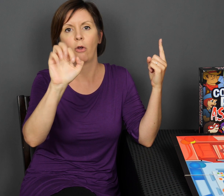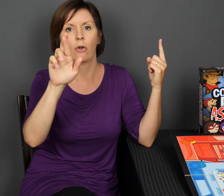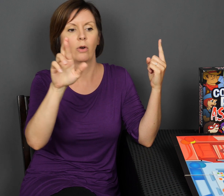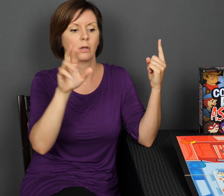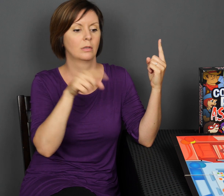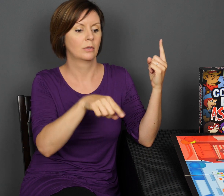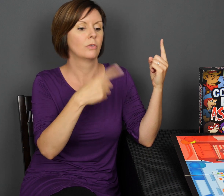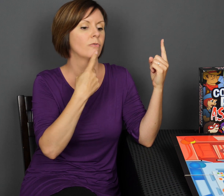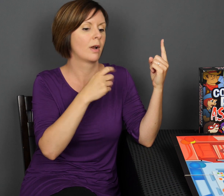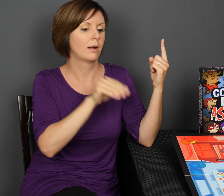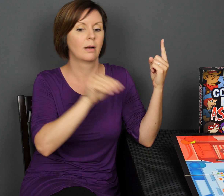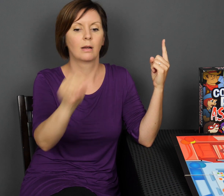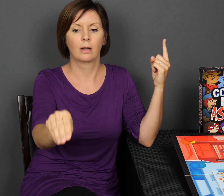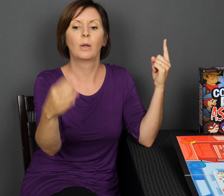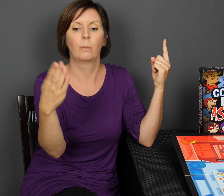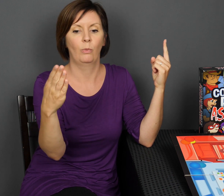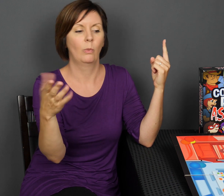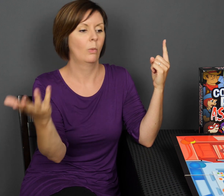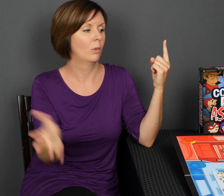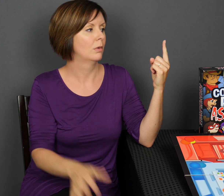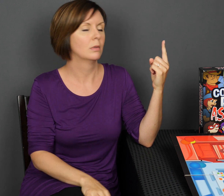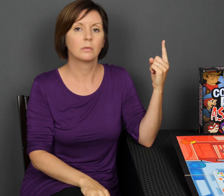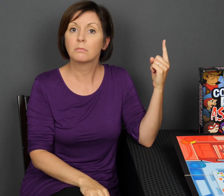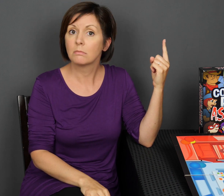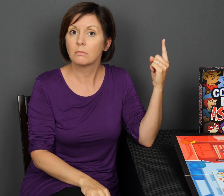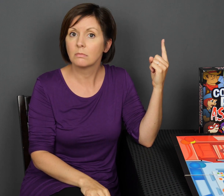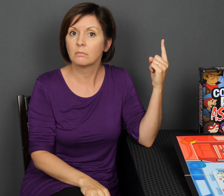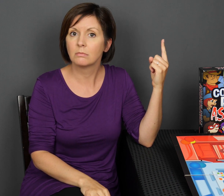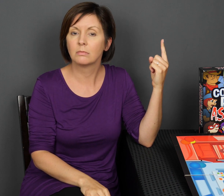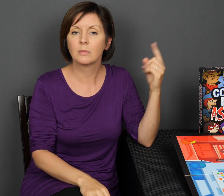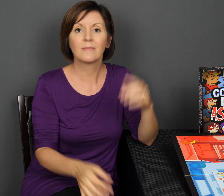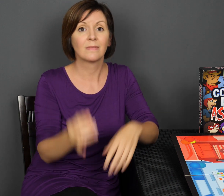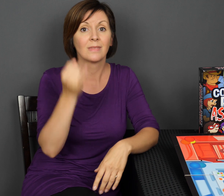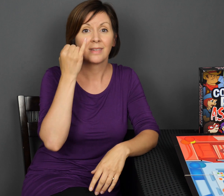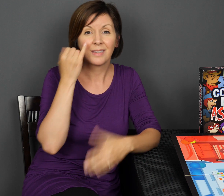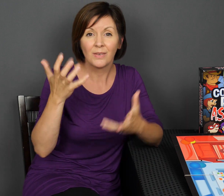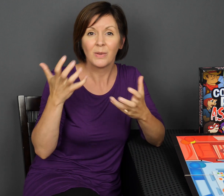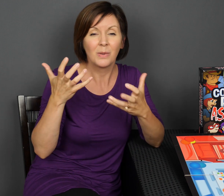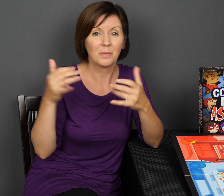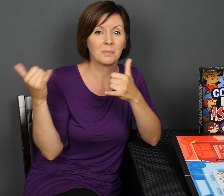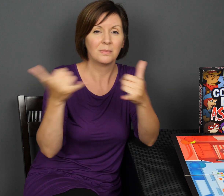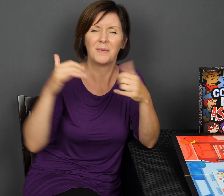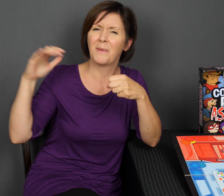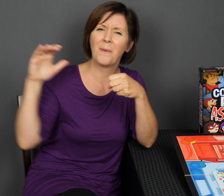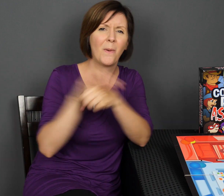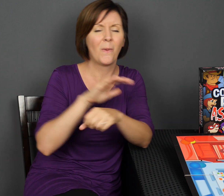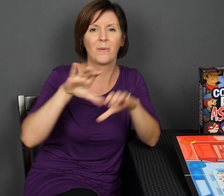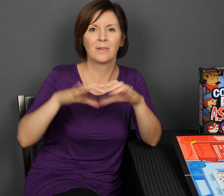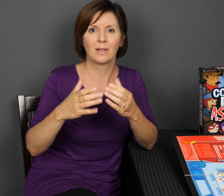rock star from red to blue and you’re keeping it that simple.